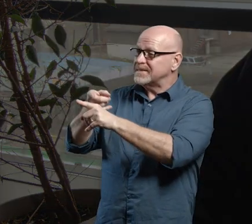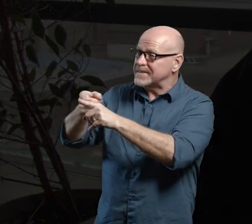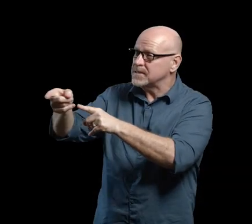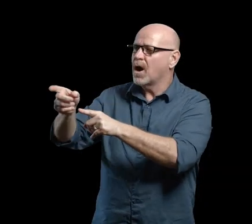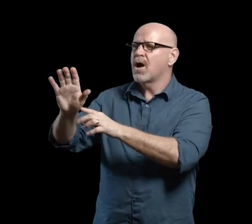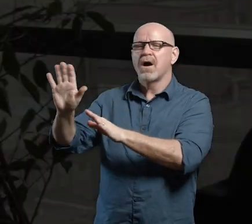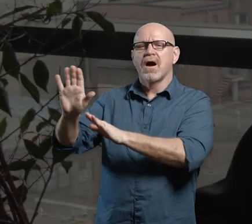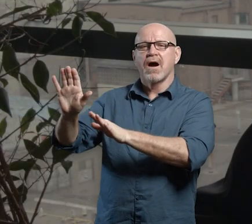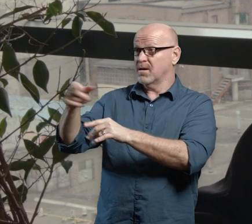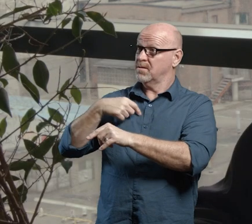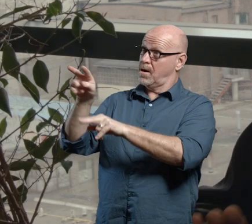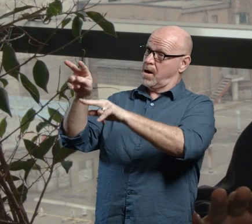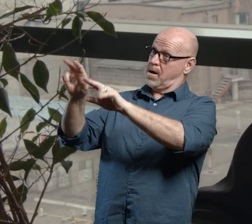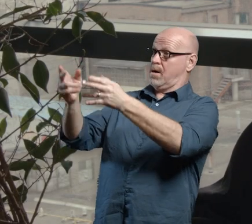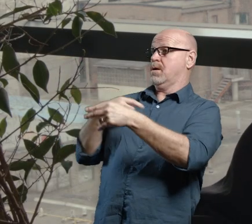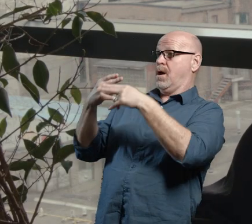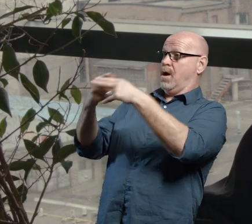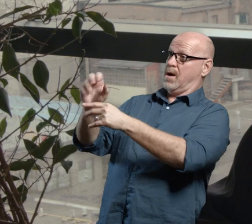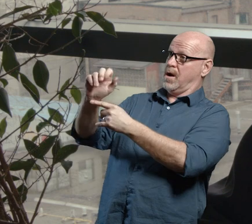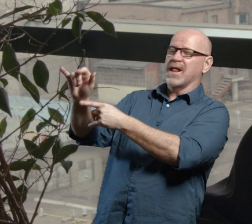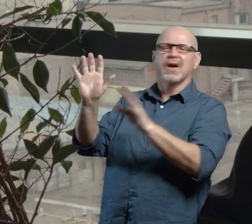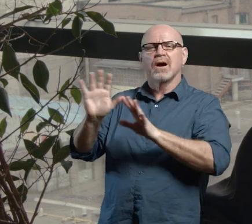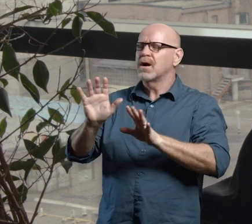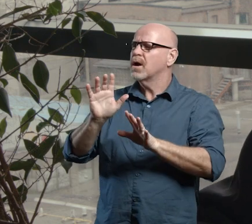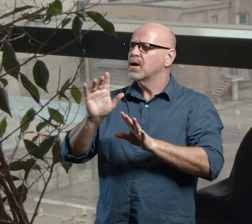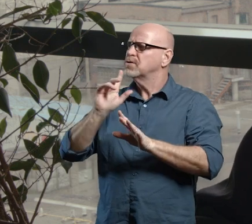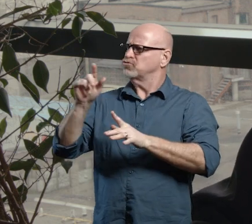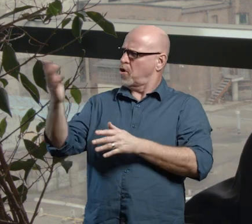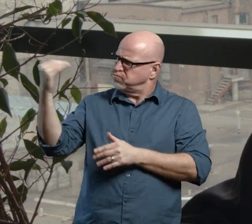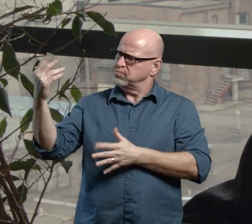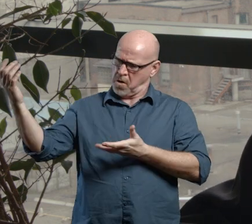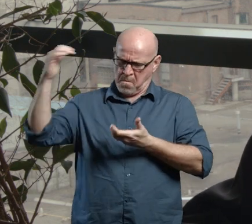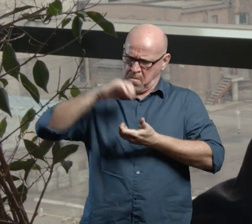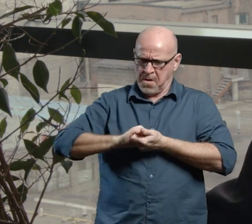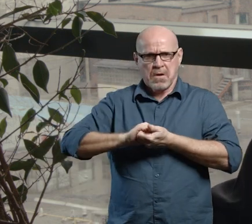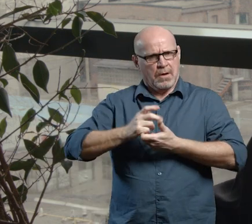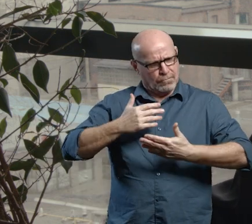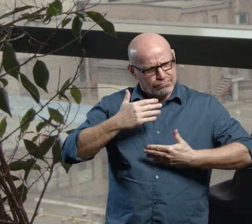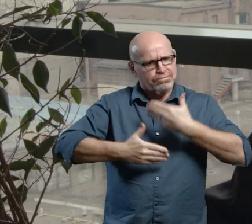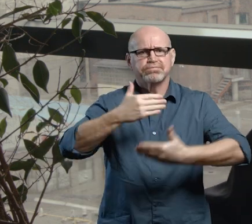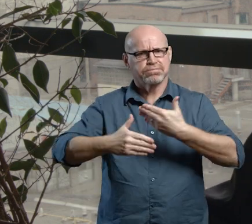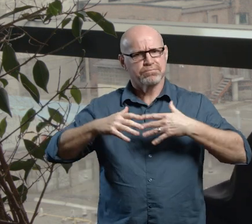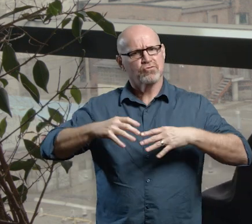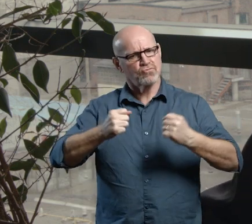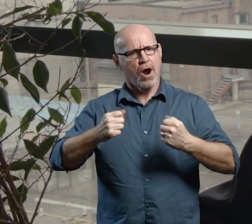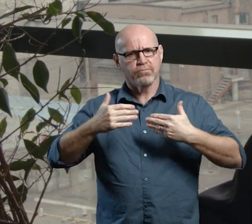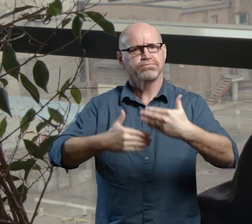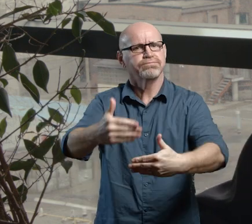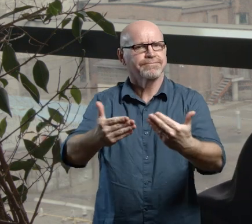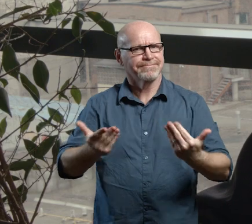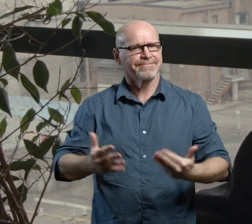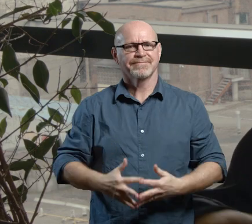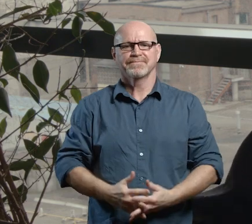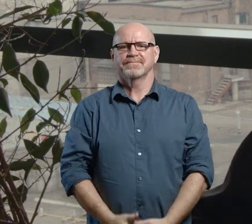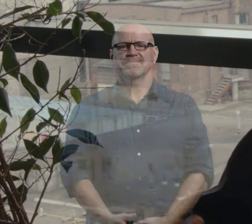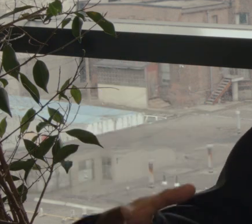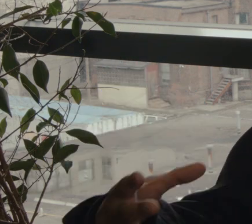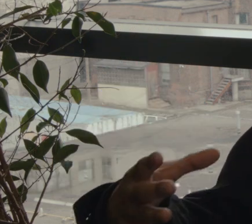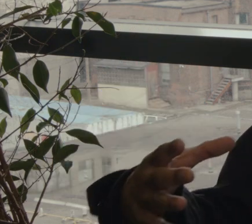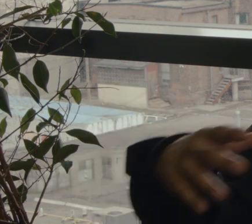That it's next to impossible to get to understand what disability is about and finding a solution without